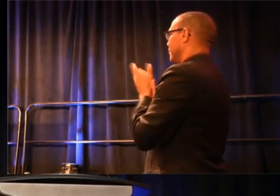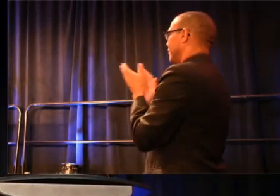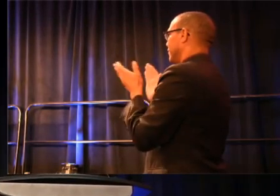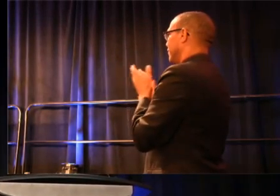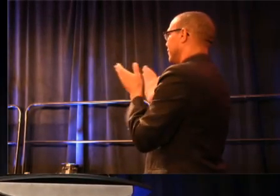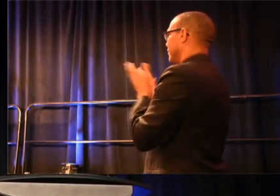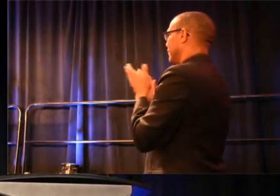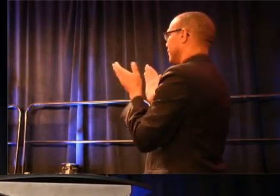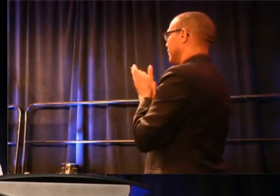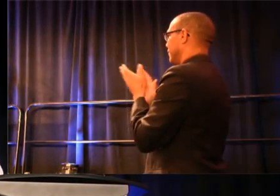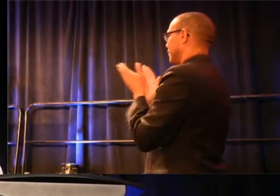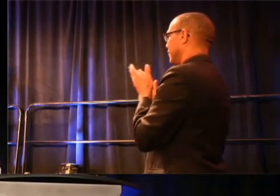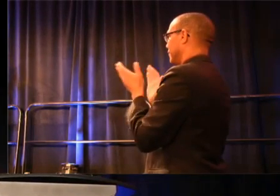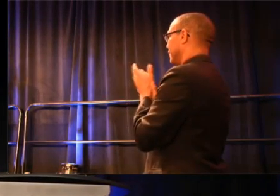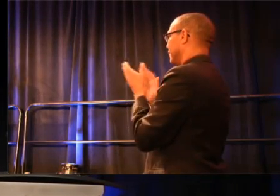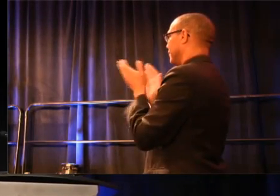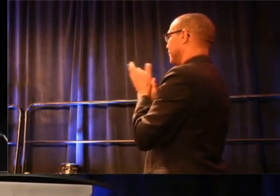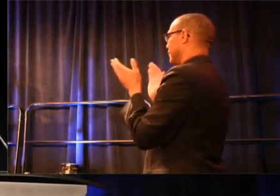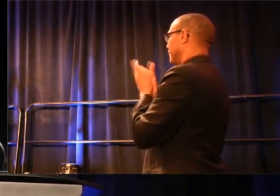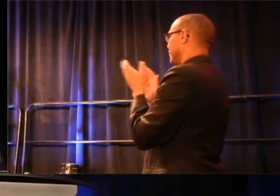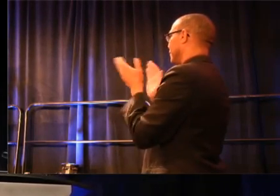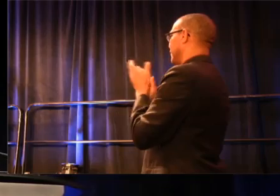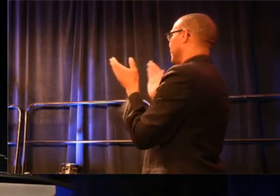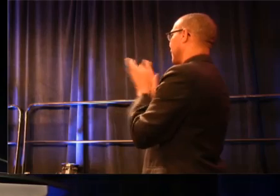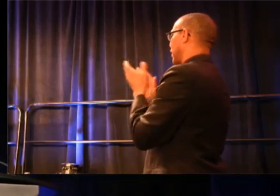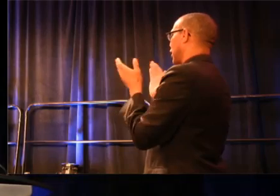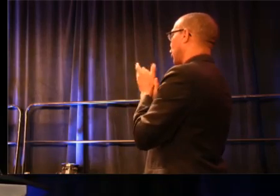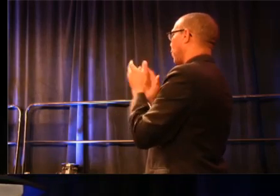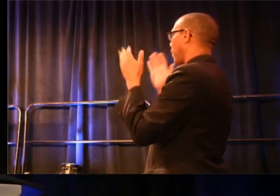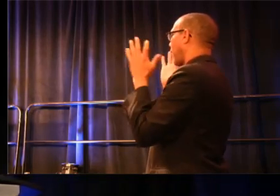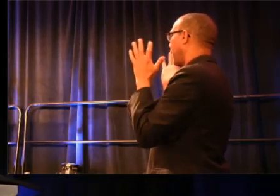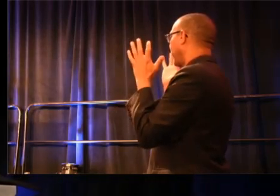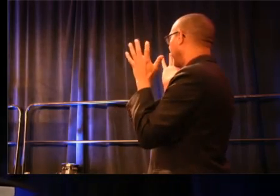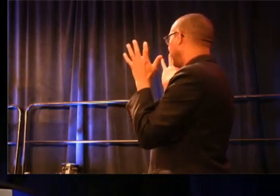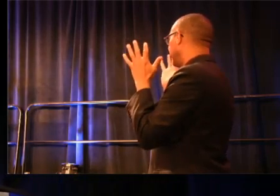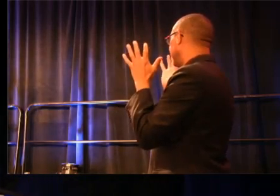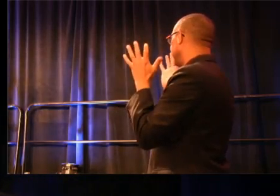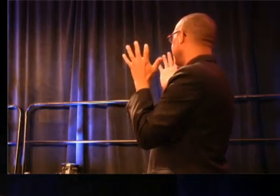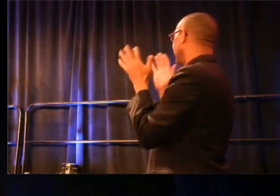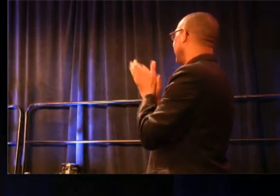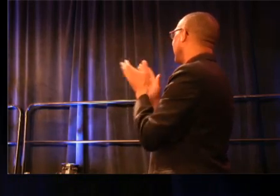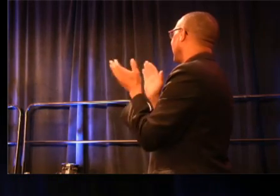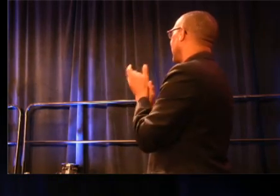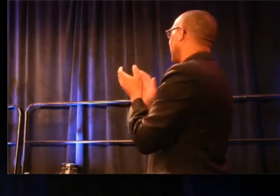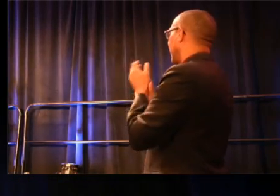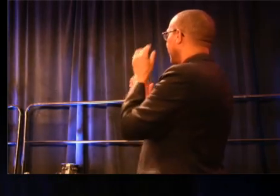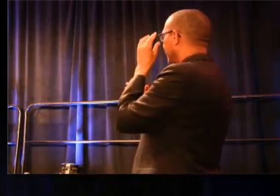There you are. That's exciting! (clapping continues)